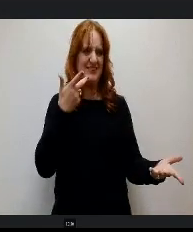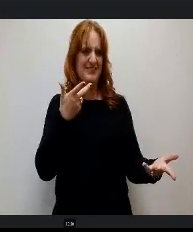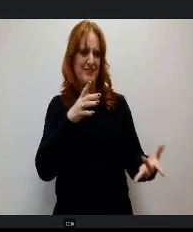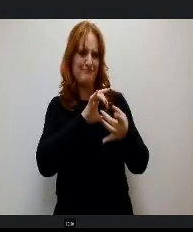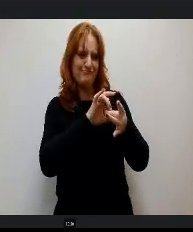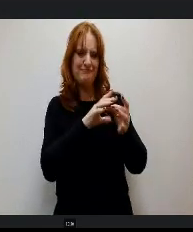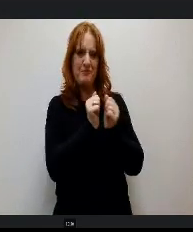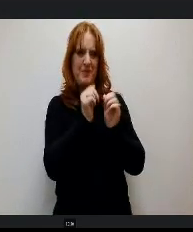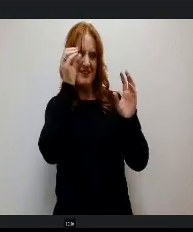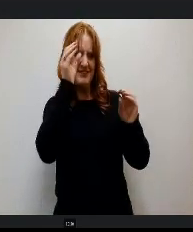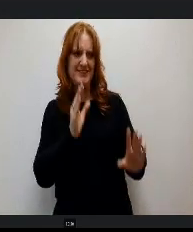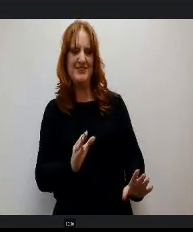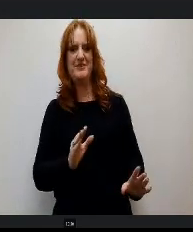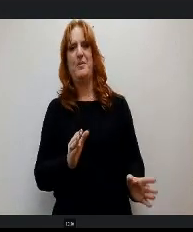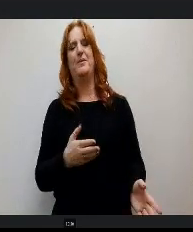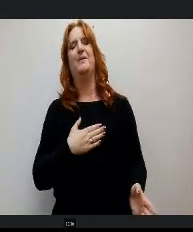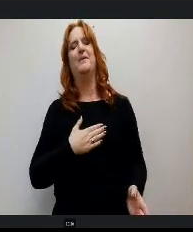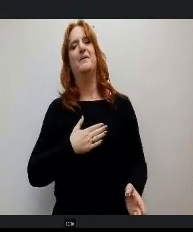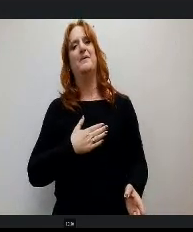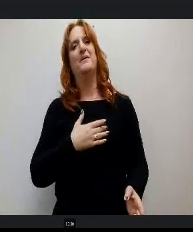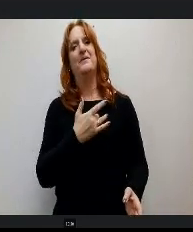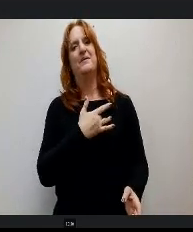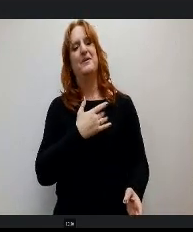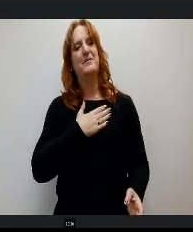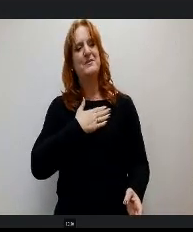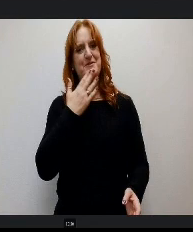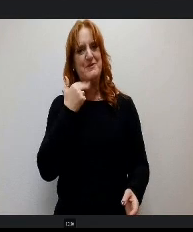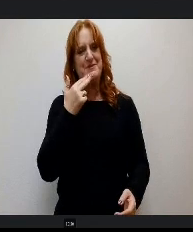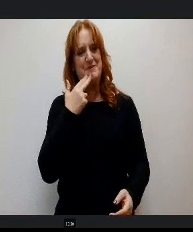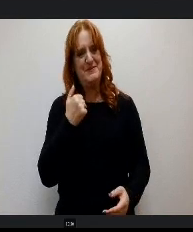it was the cutest thing ever. I want one.